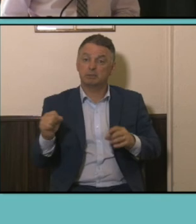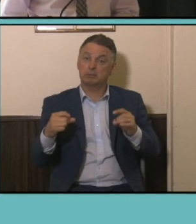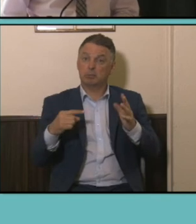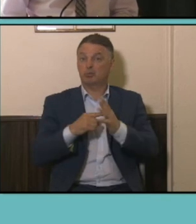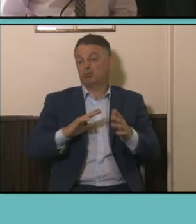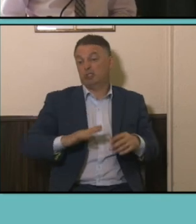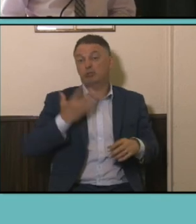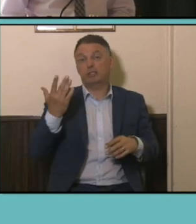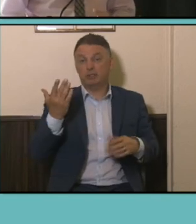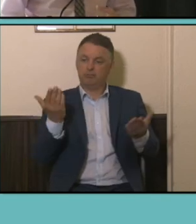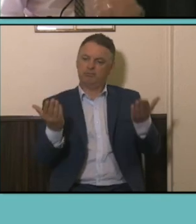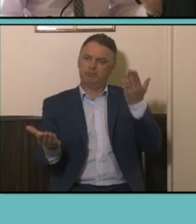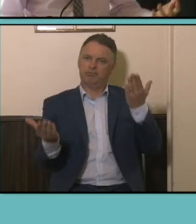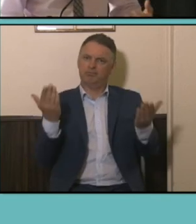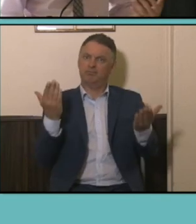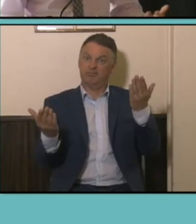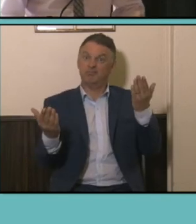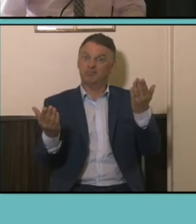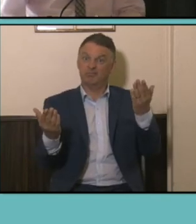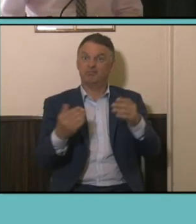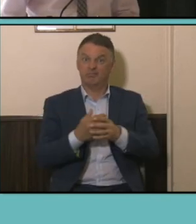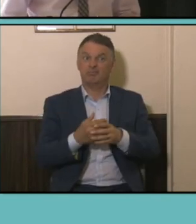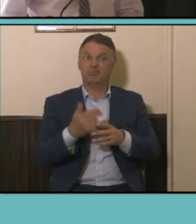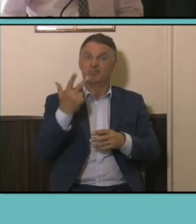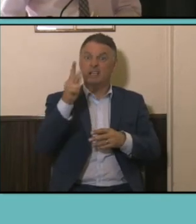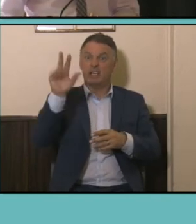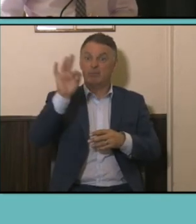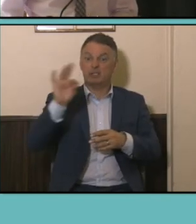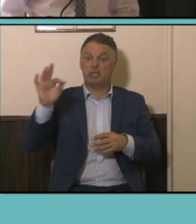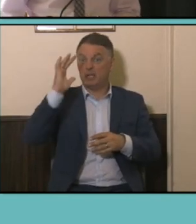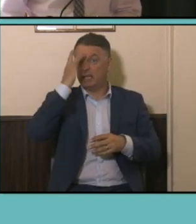to consider that you know four and five of the Indian born population in